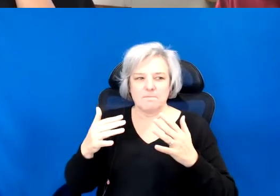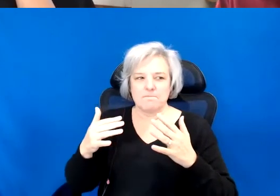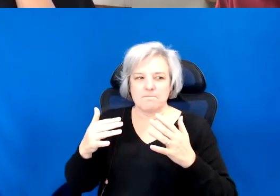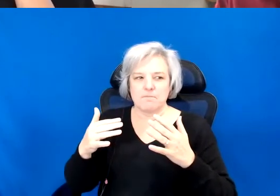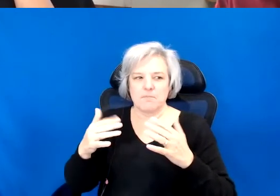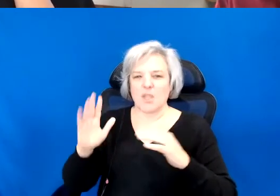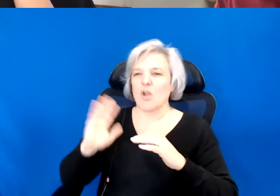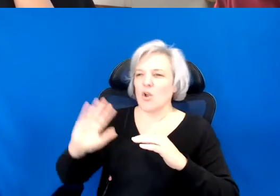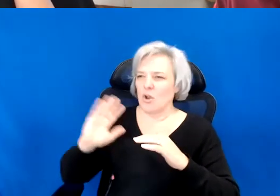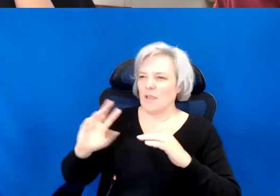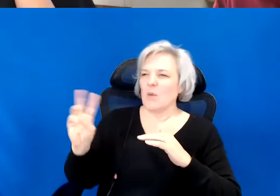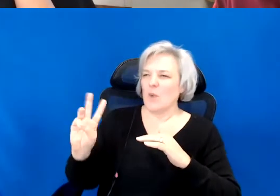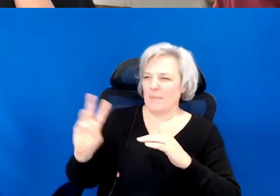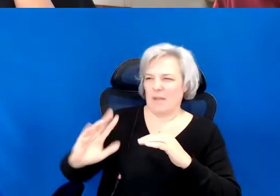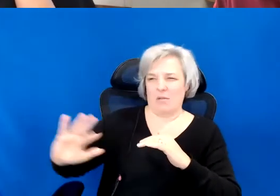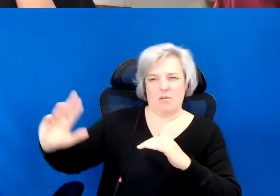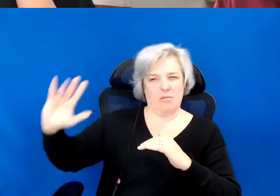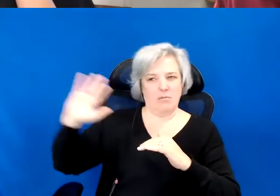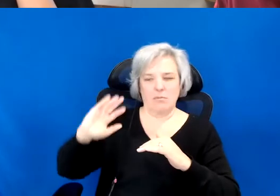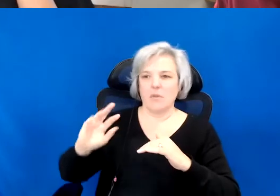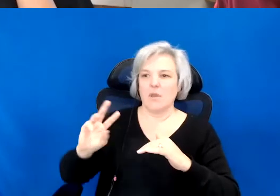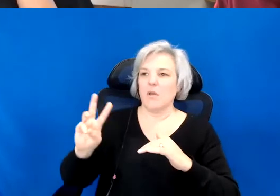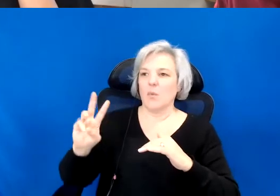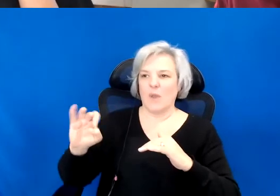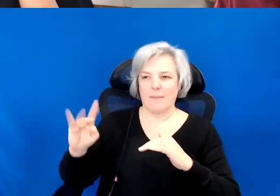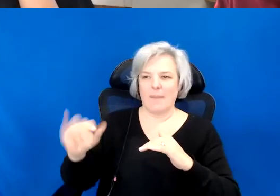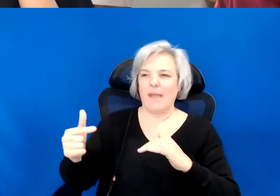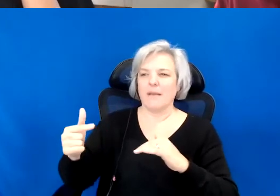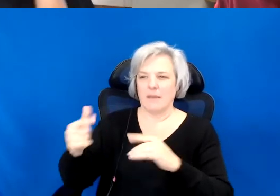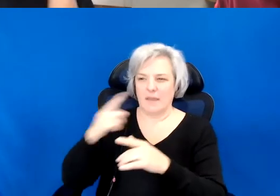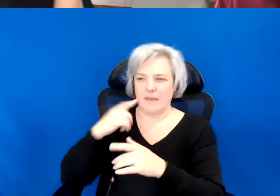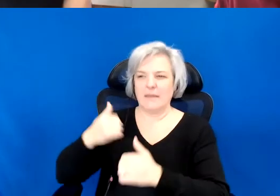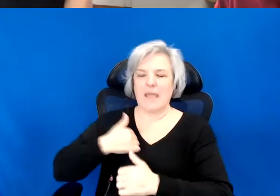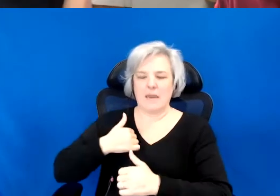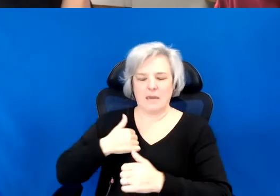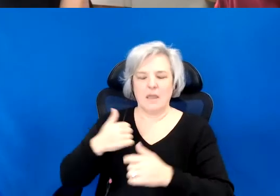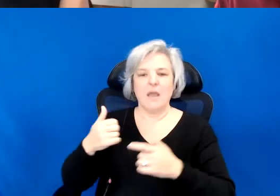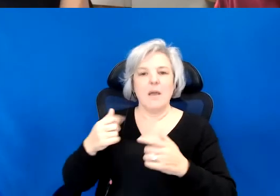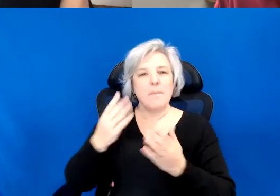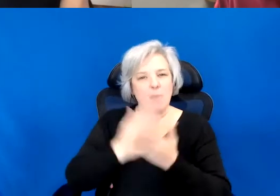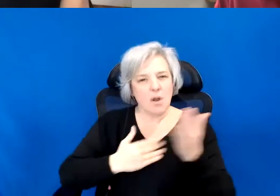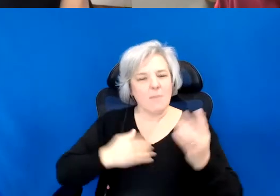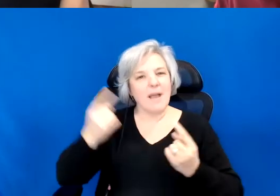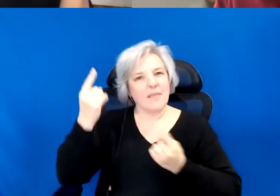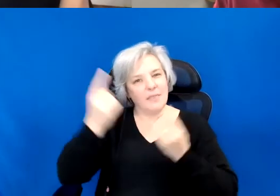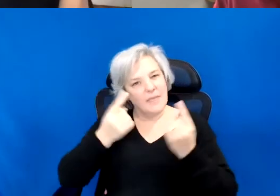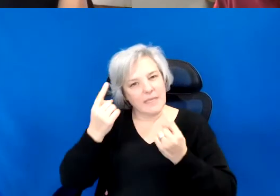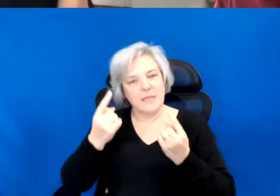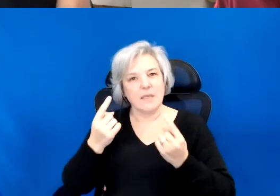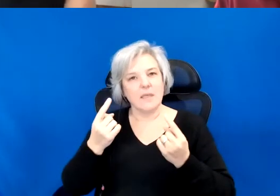Winnipeg and. Part of my thinking about that was also through